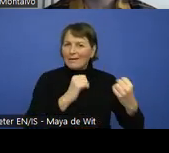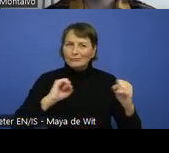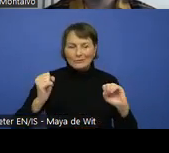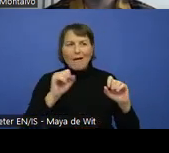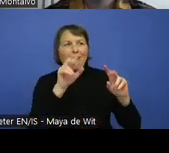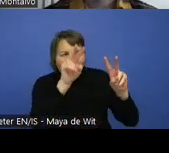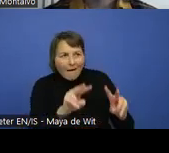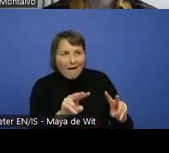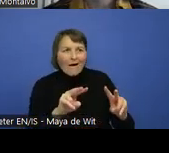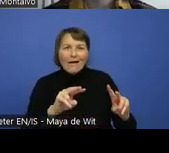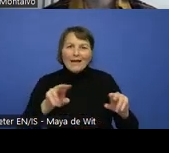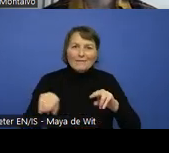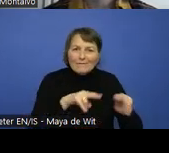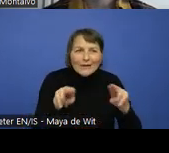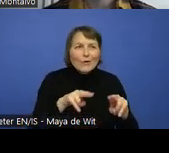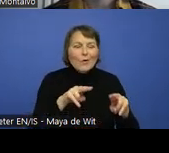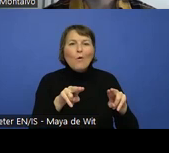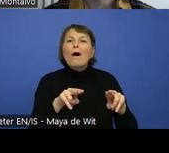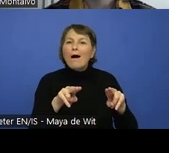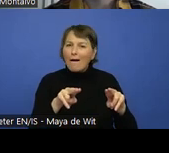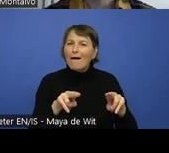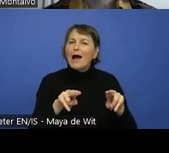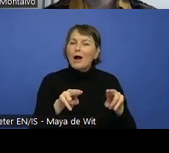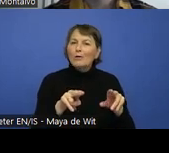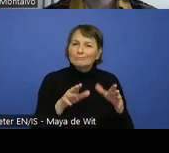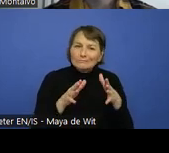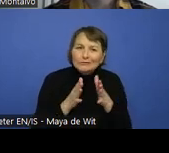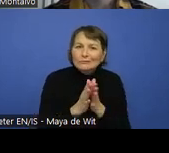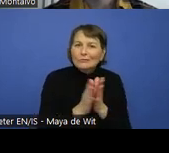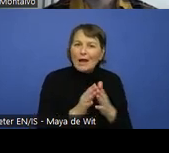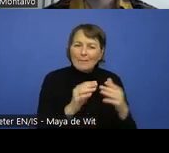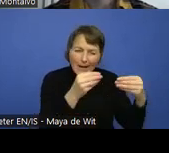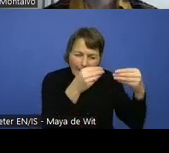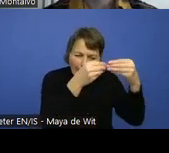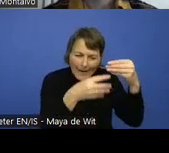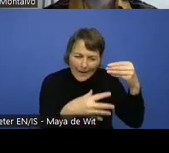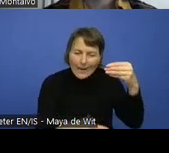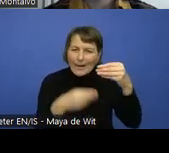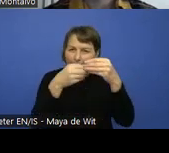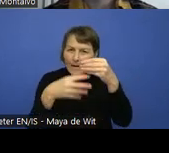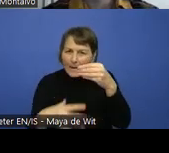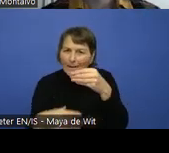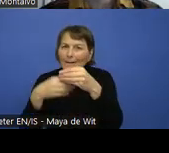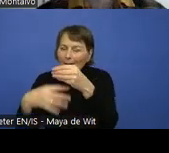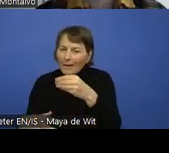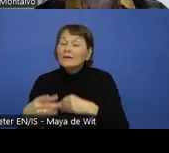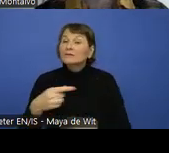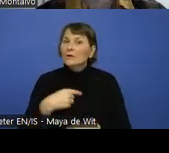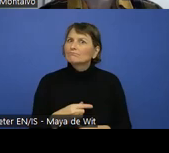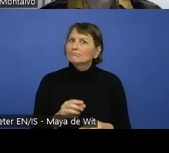We encourage instructors to really, really be communicating the problems with those.